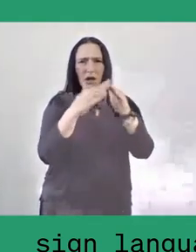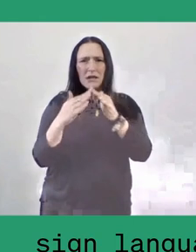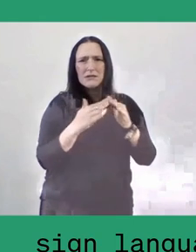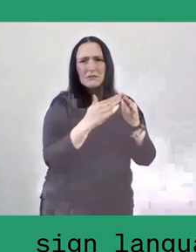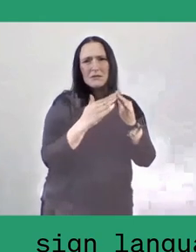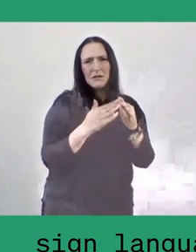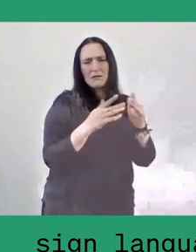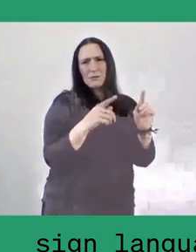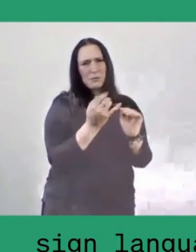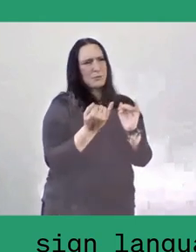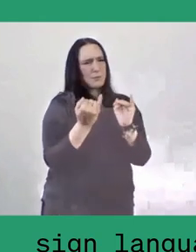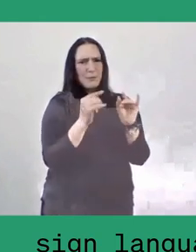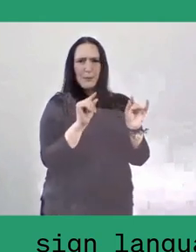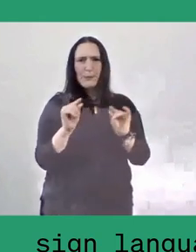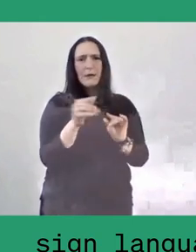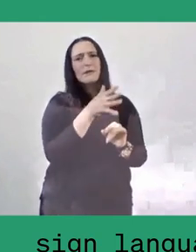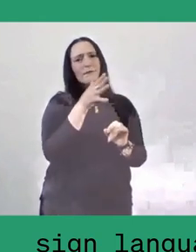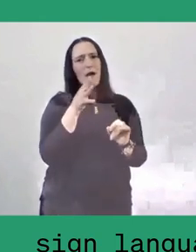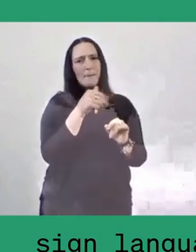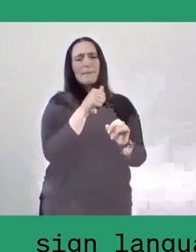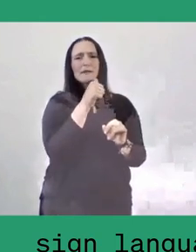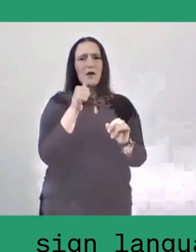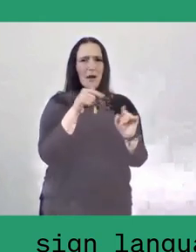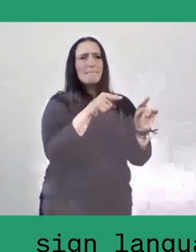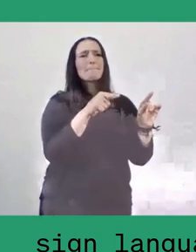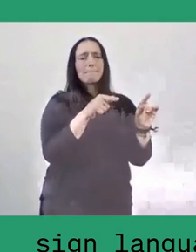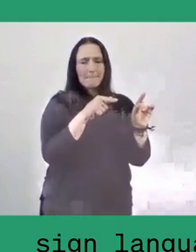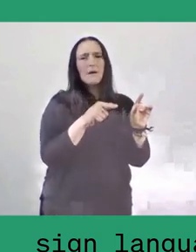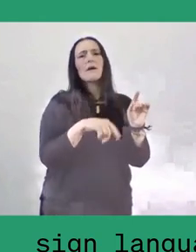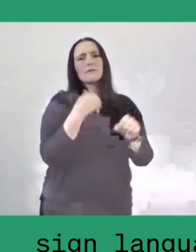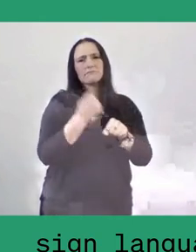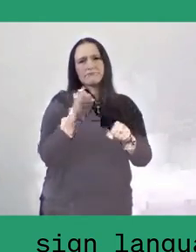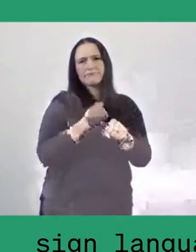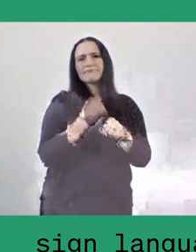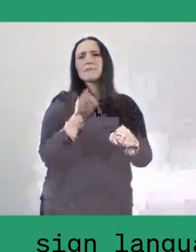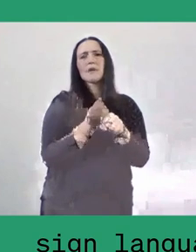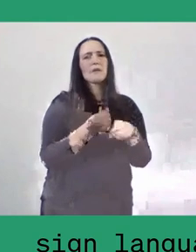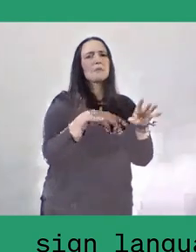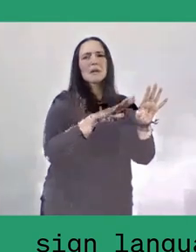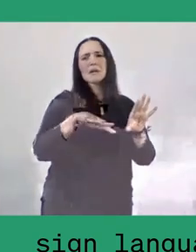who worked as farm workers, as nut grinders, with a monthly income of less than $100.